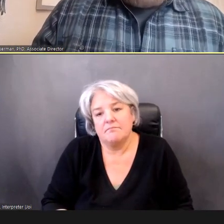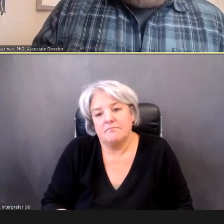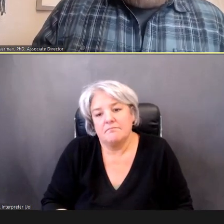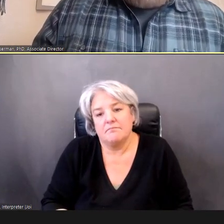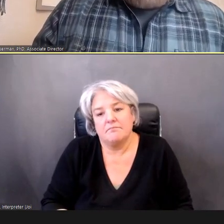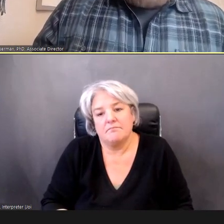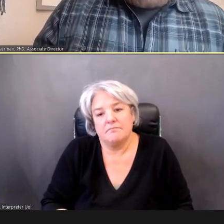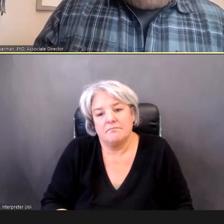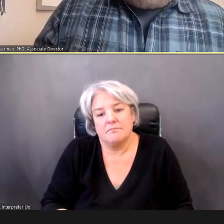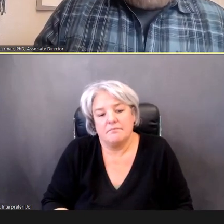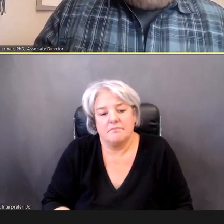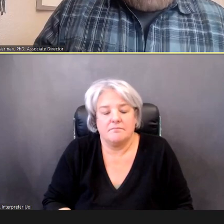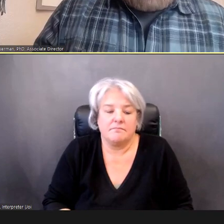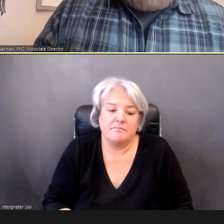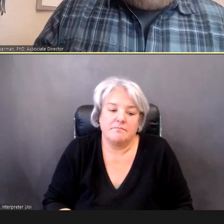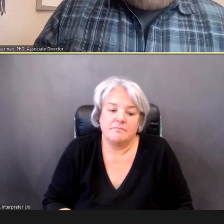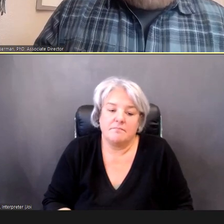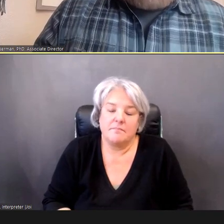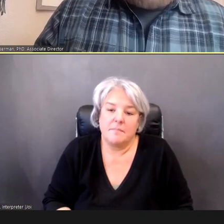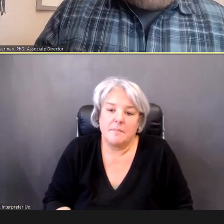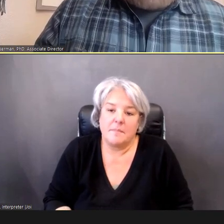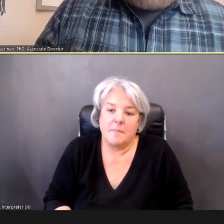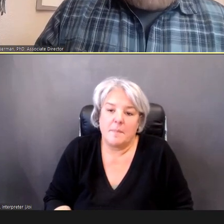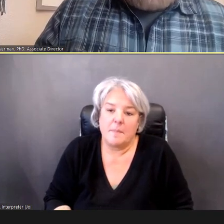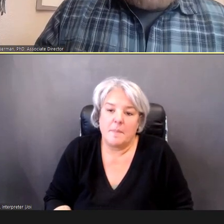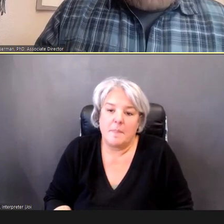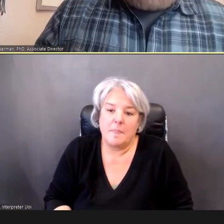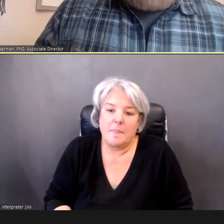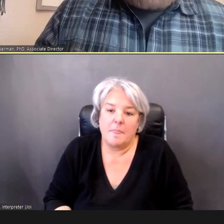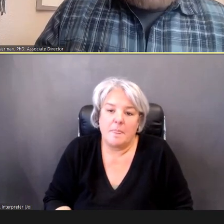Okay, can we put the link up to your Web site again?